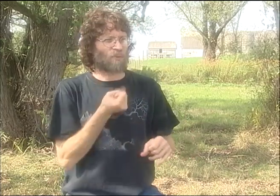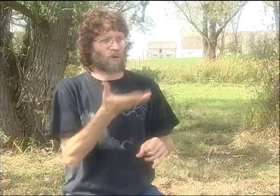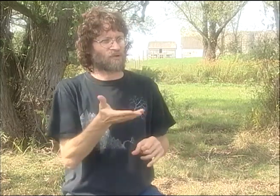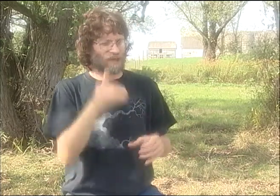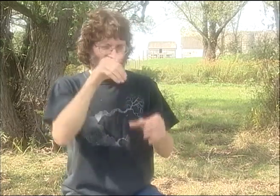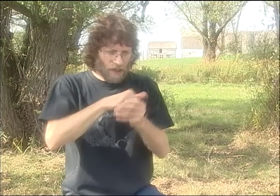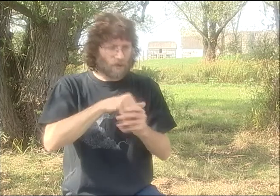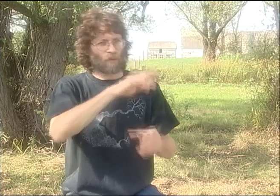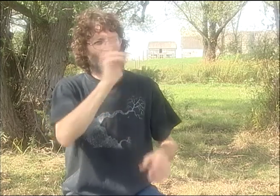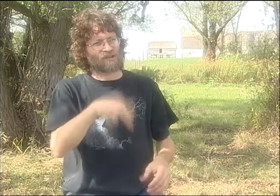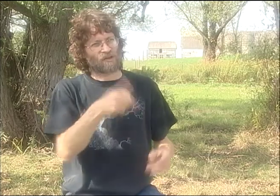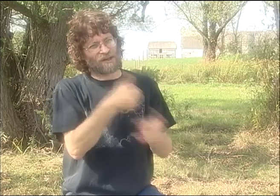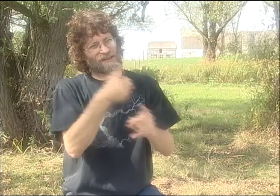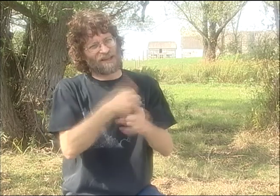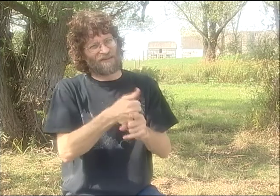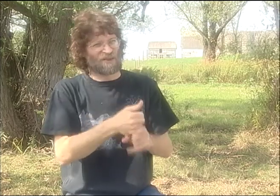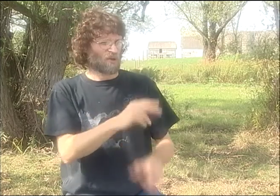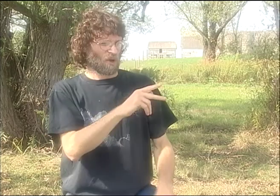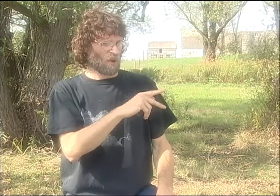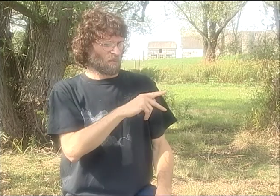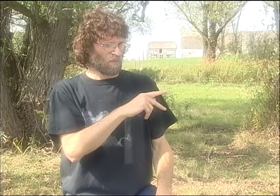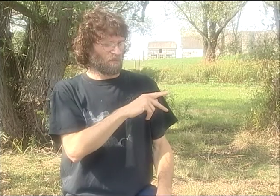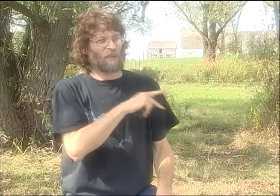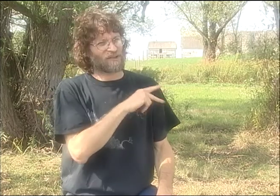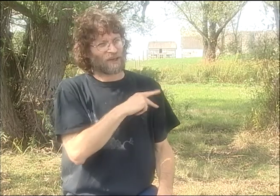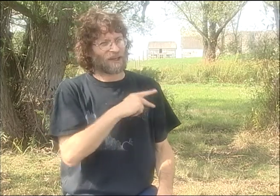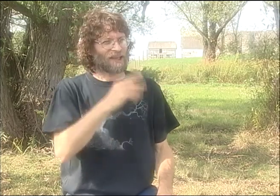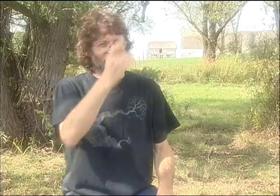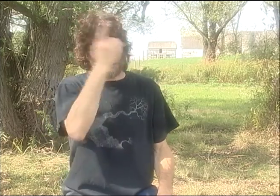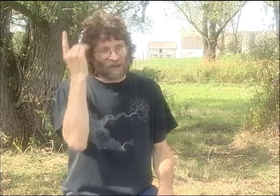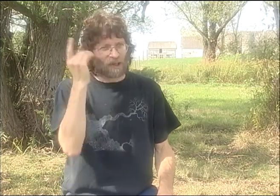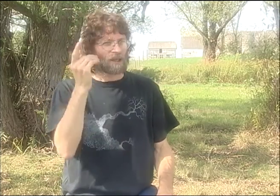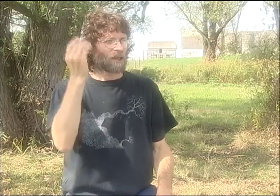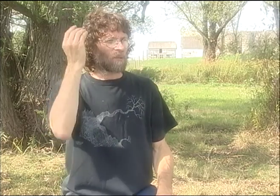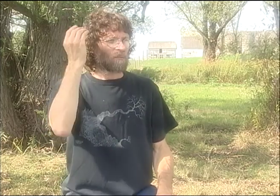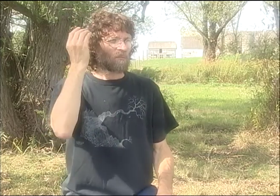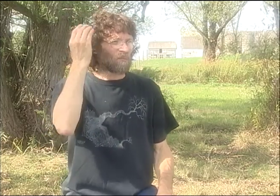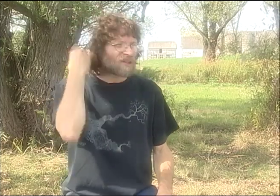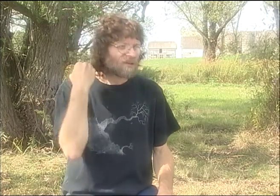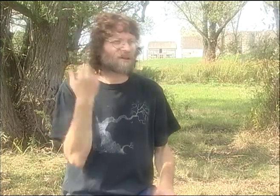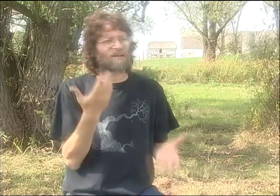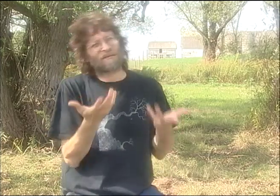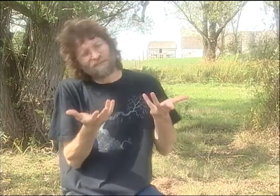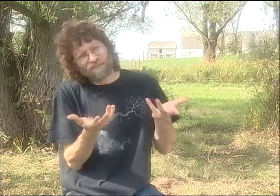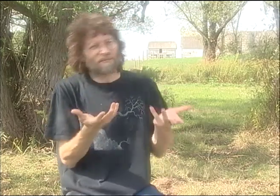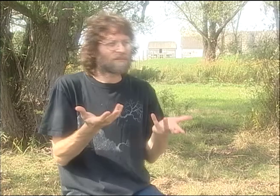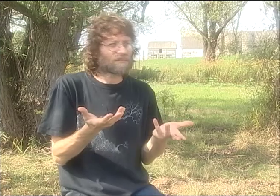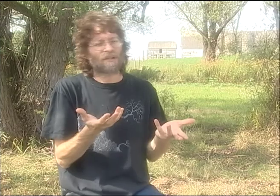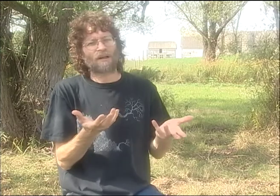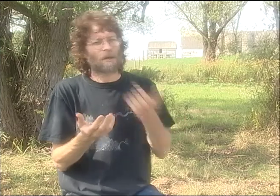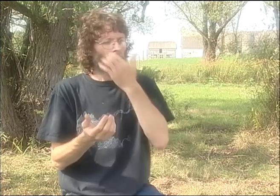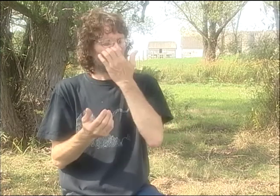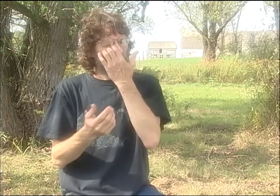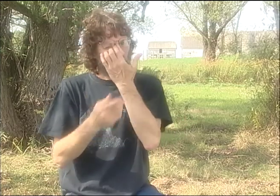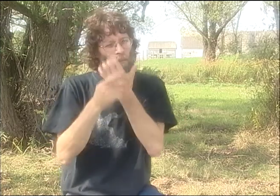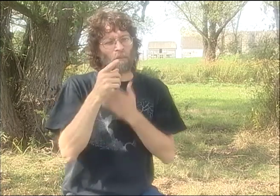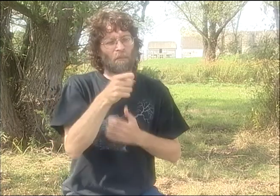HERE WE ARE JUST IN ROCHESTER. THERE'S NOT ENOUGH ASL POETRY IN ROCHESTER. AND WE'VE GOT PATRICK, WE'VE GOT DEBBIE,